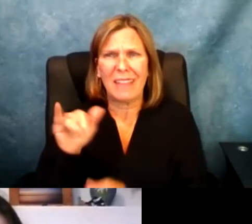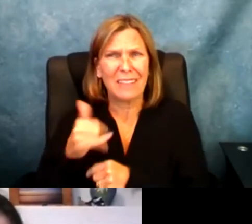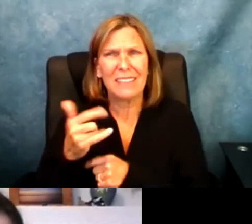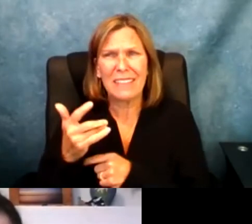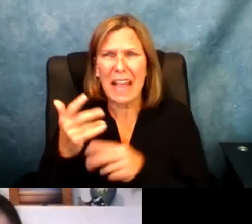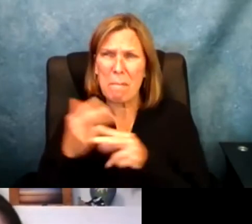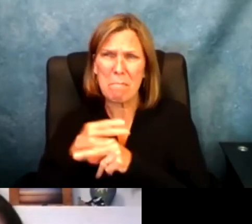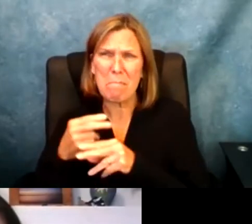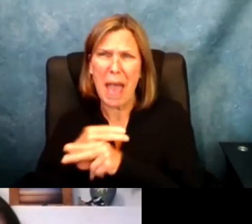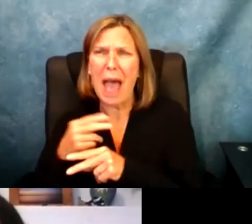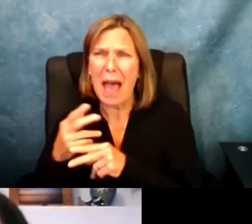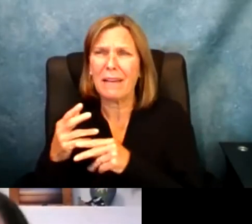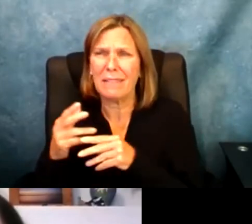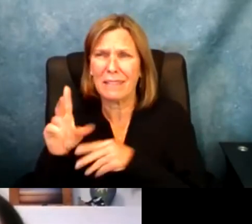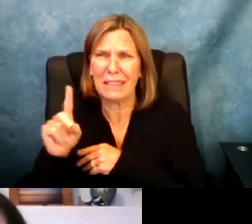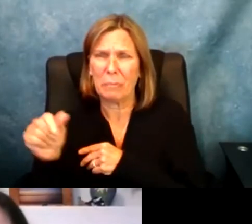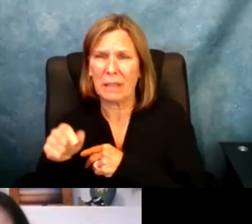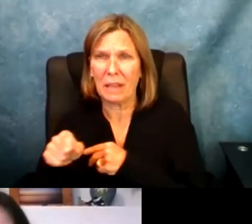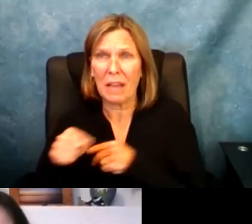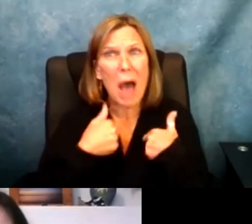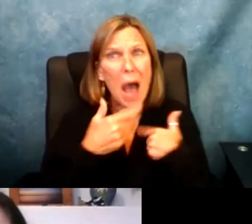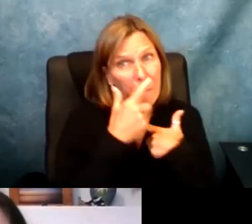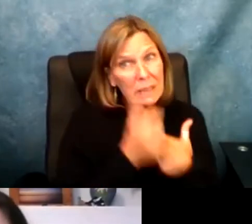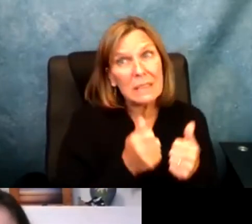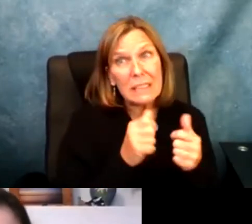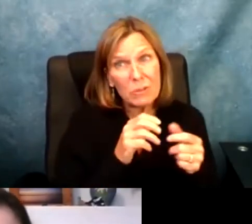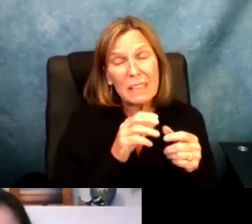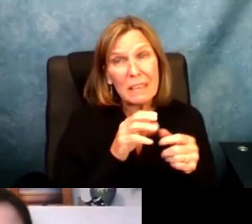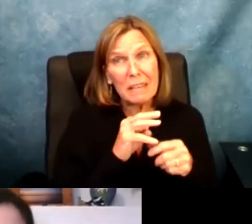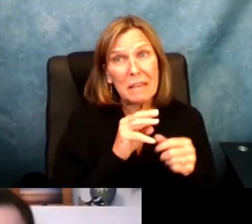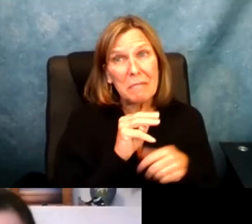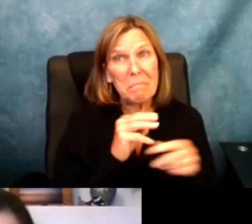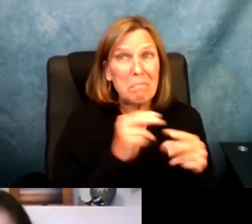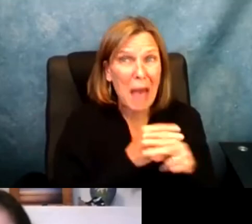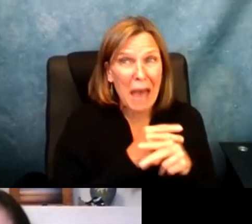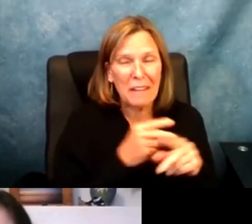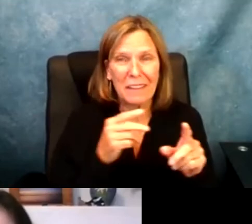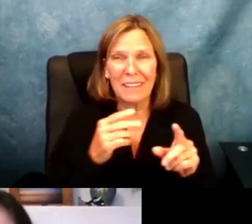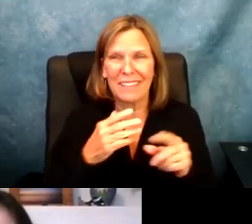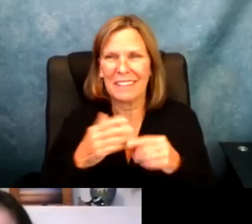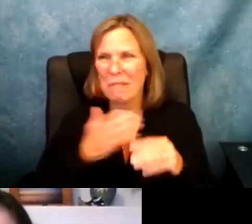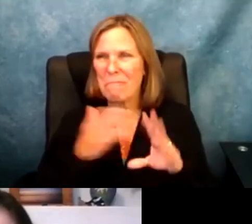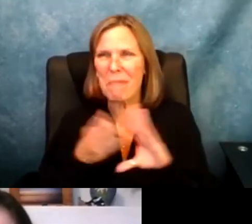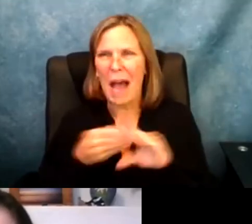learning disability. Your discalula which is a math learning based disability